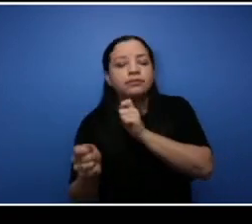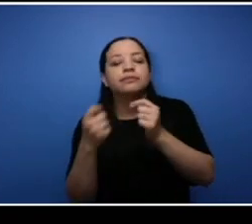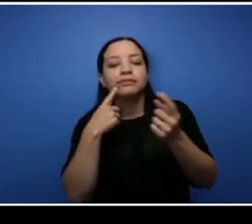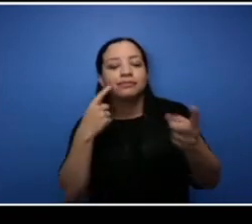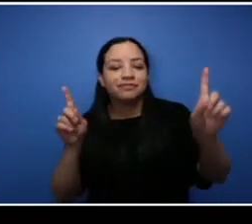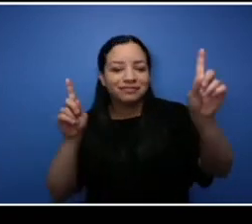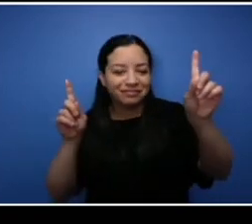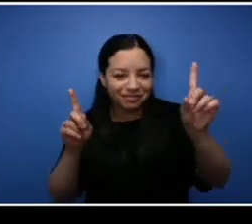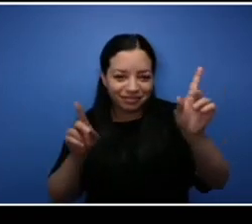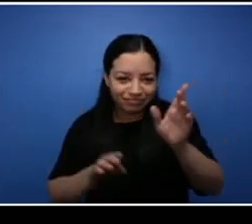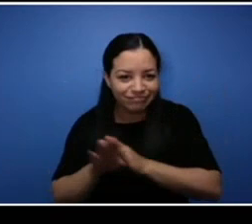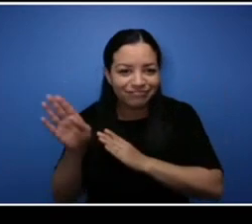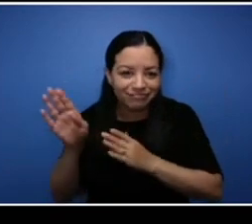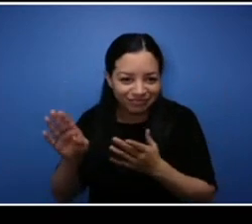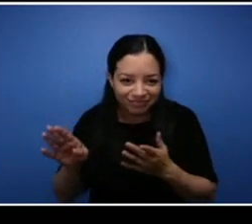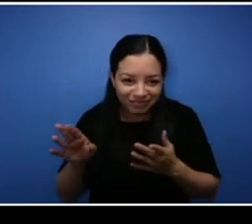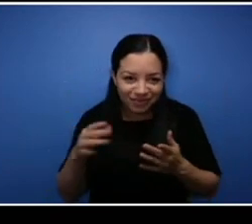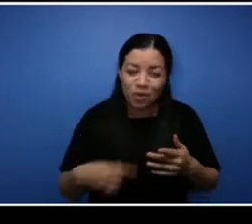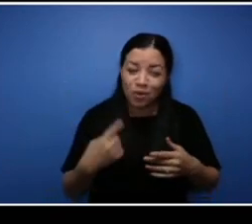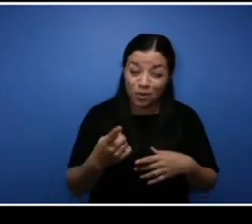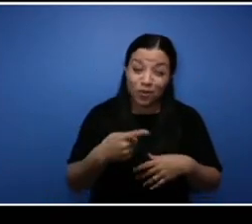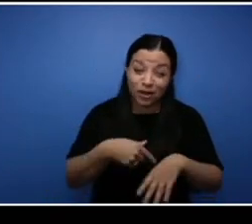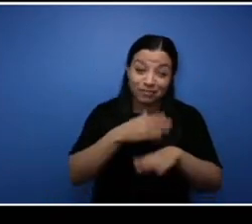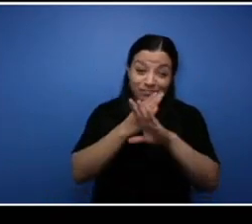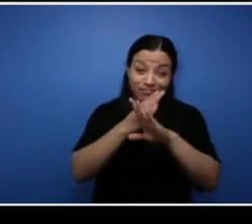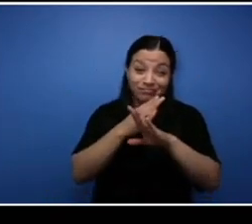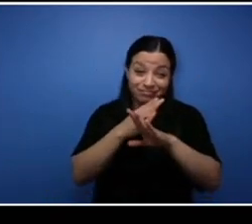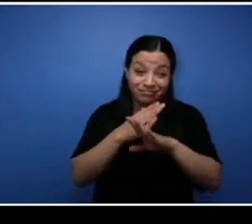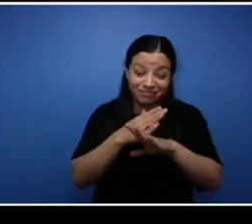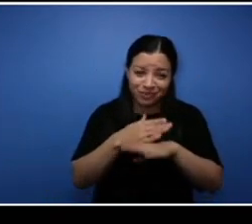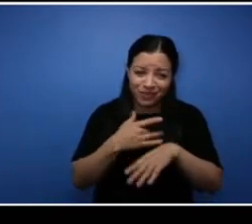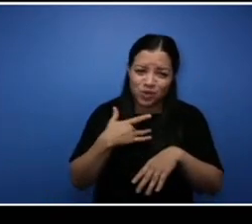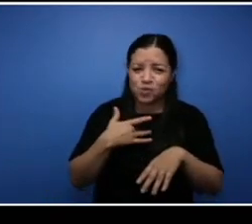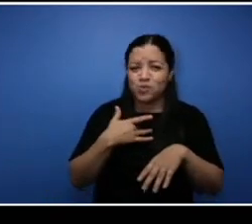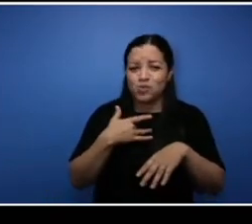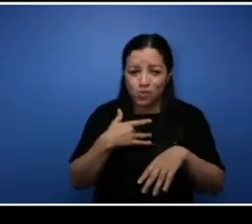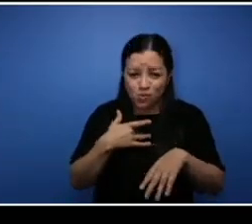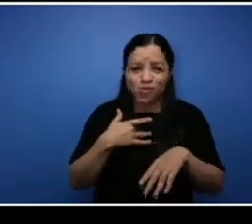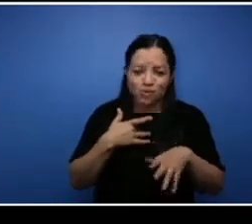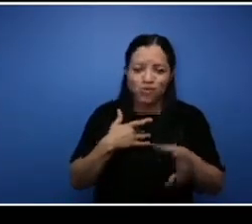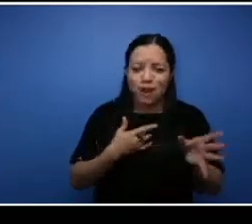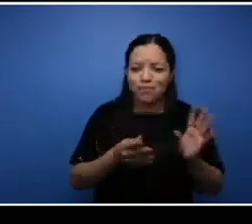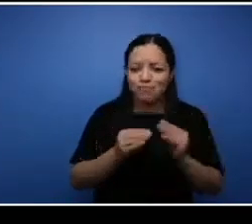that was a hurdle that definitely hurt me a little bit but it made me stronger in the end.